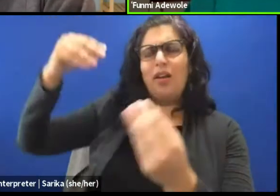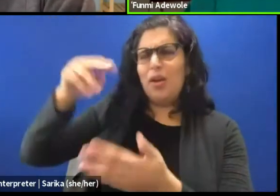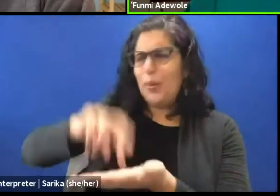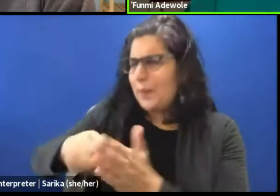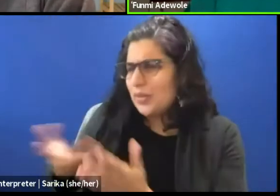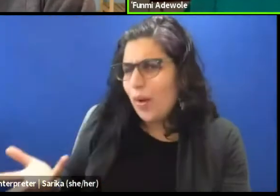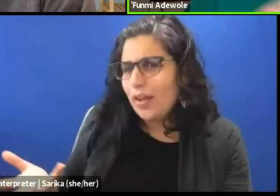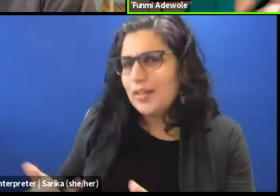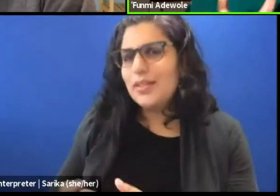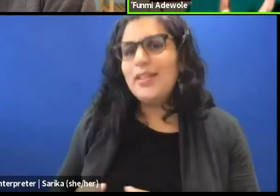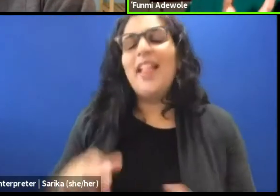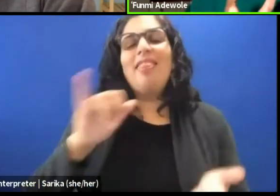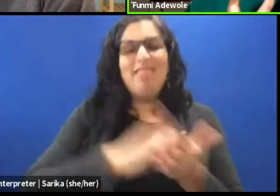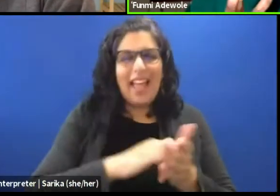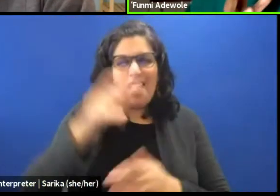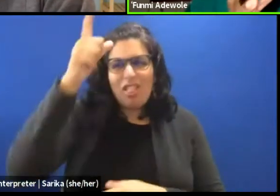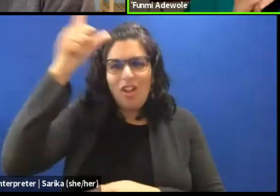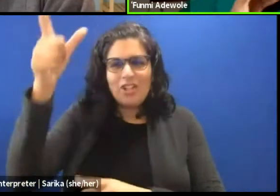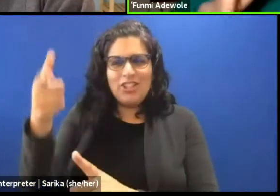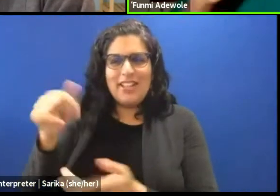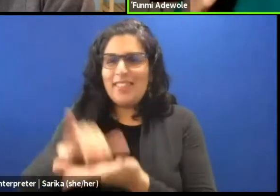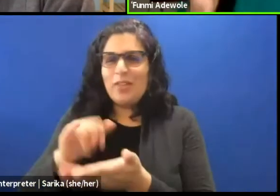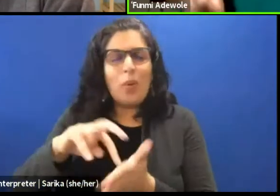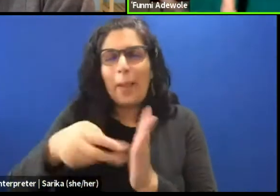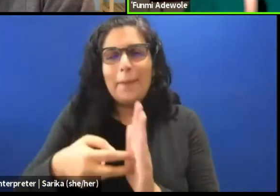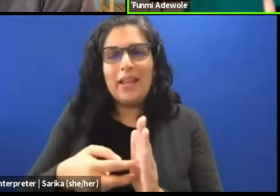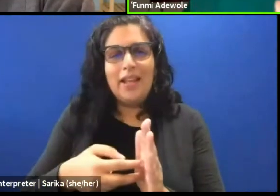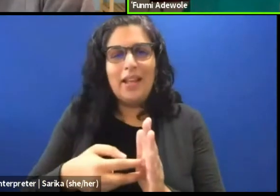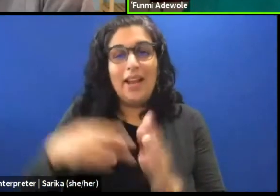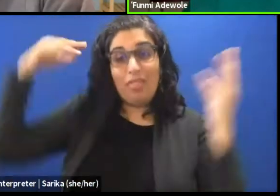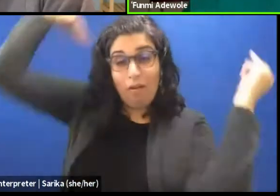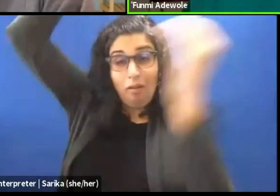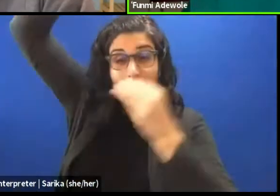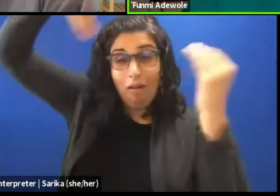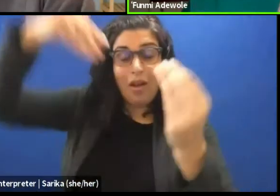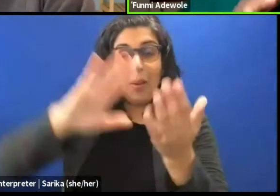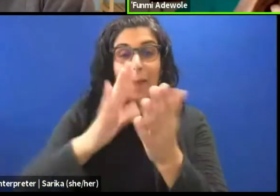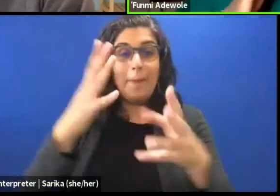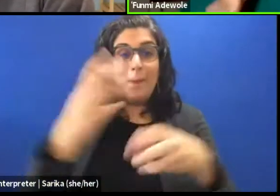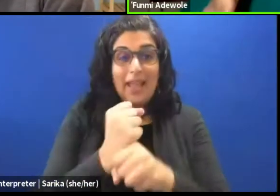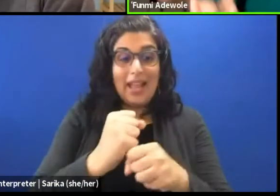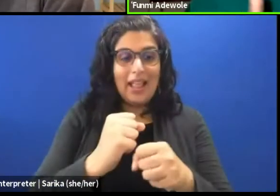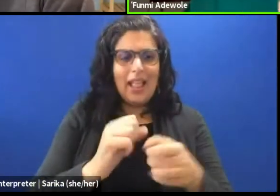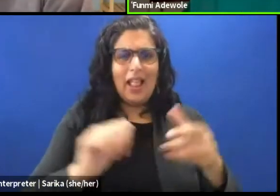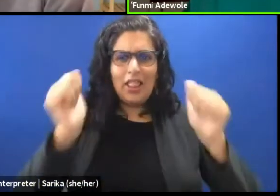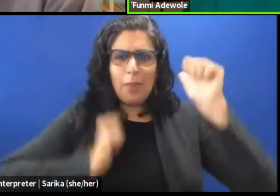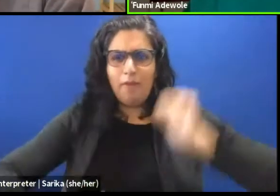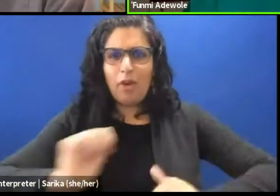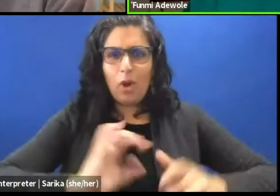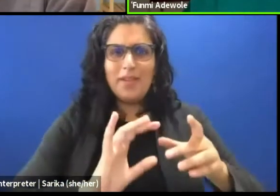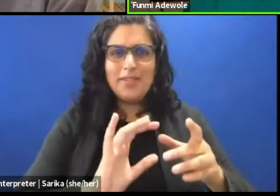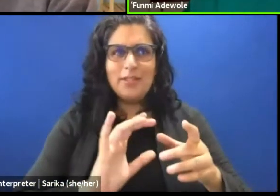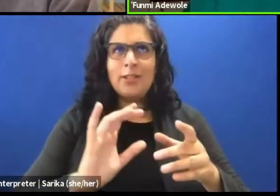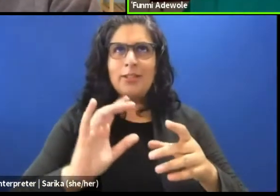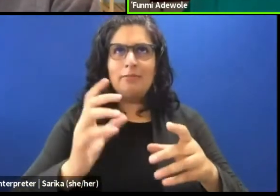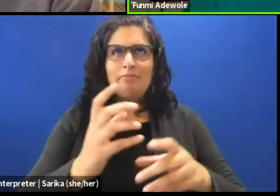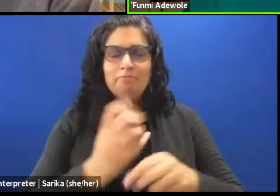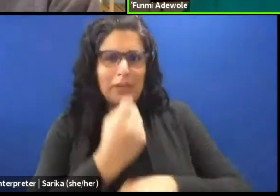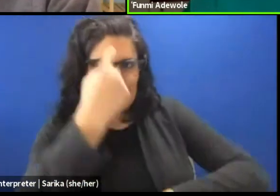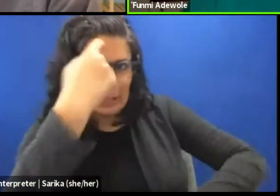That makes the whole performance logical. It added a poetic theme you know to it,